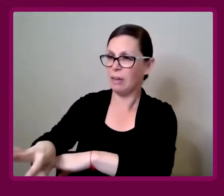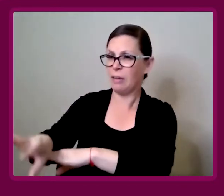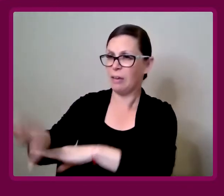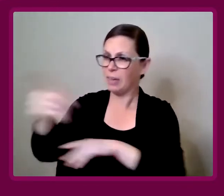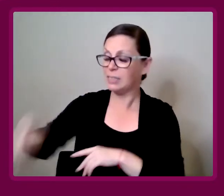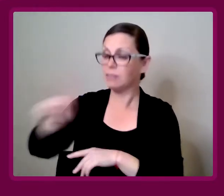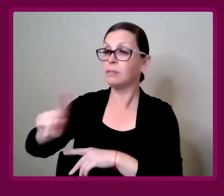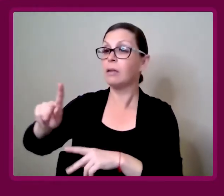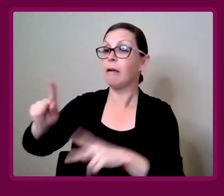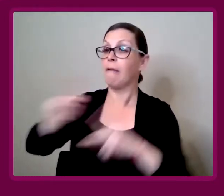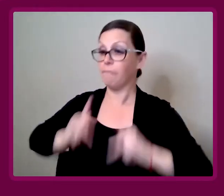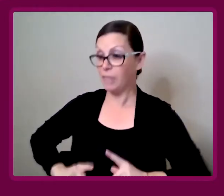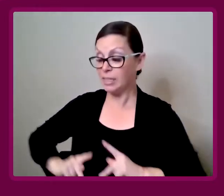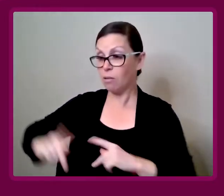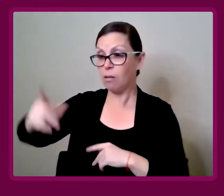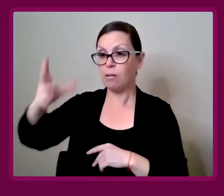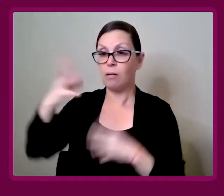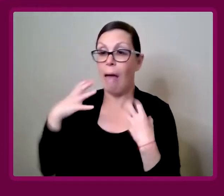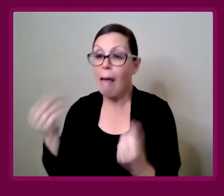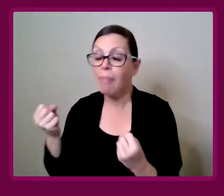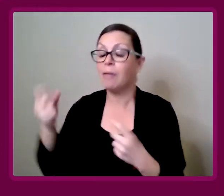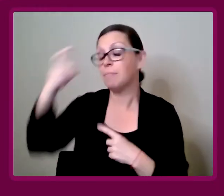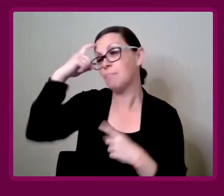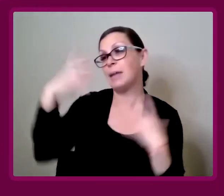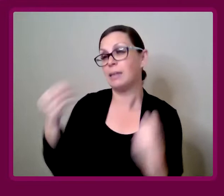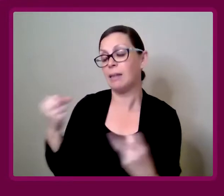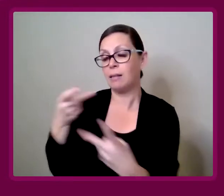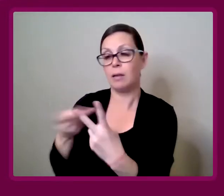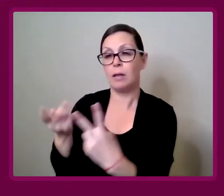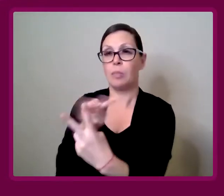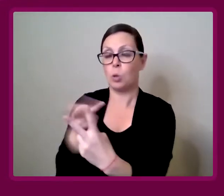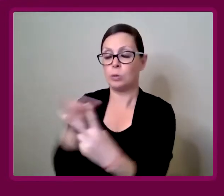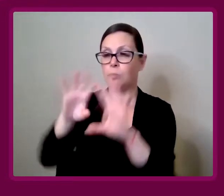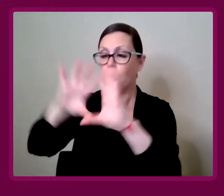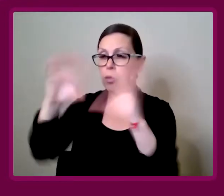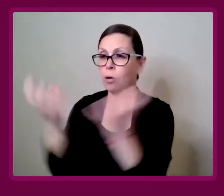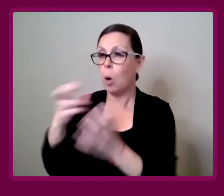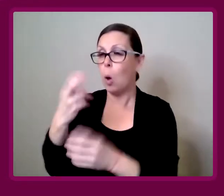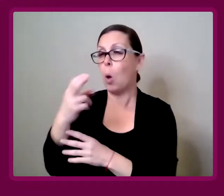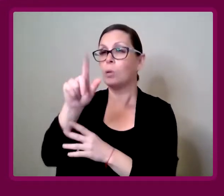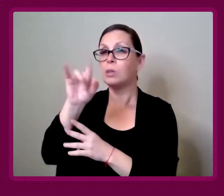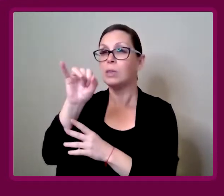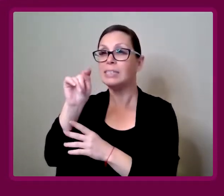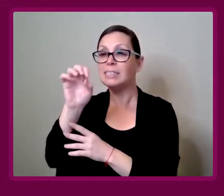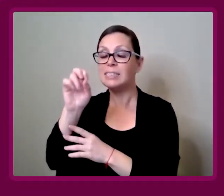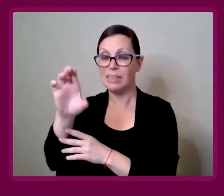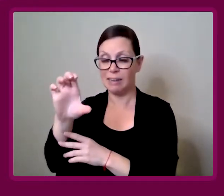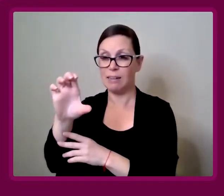on not only their physical health, ad their mental health, and those two are obviously wholistically linked.